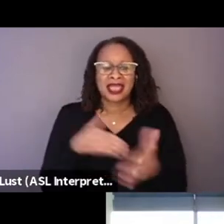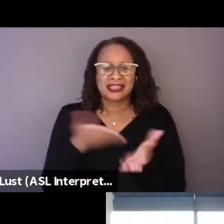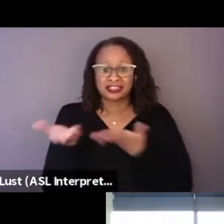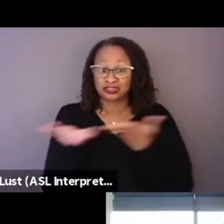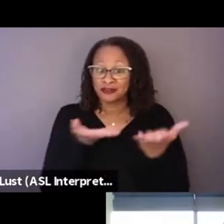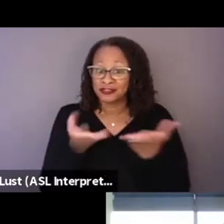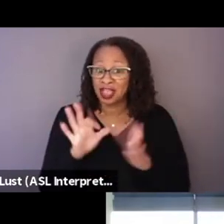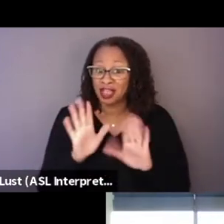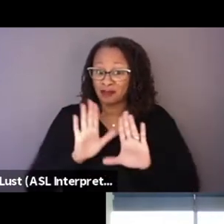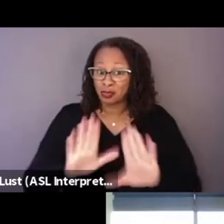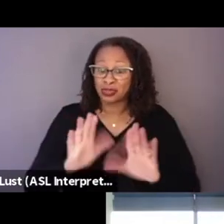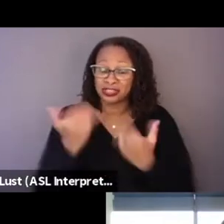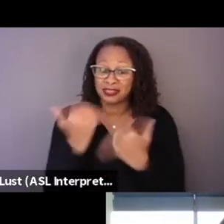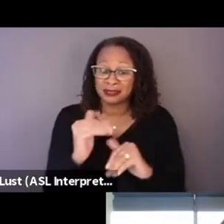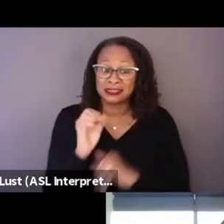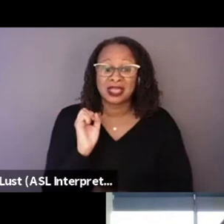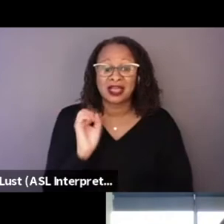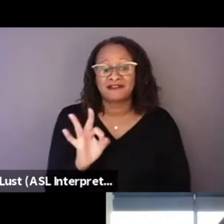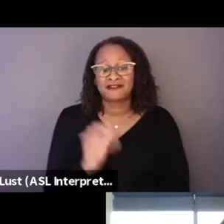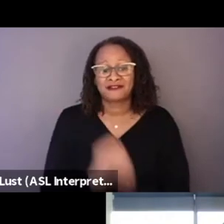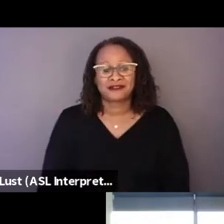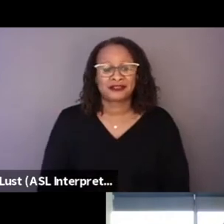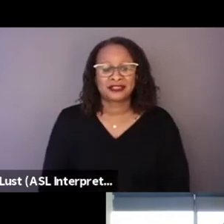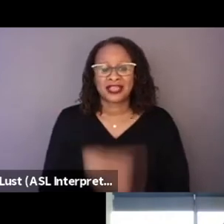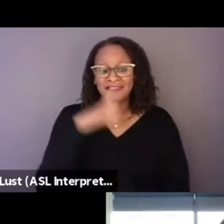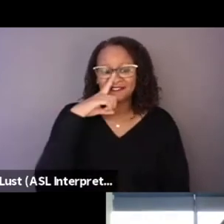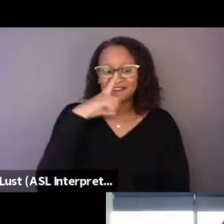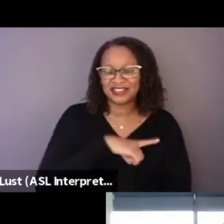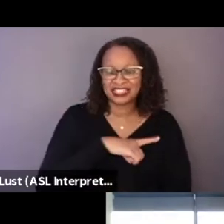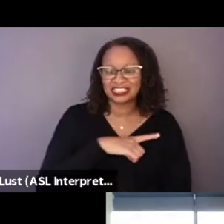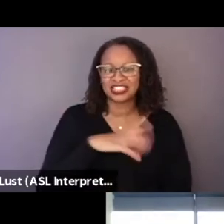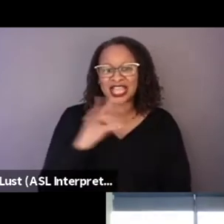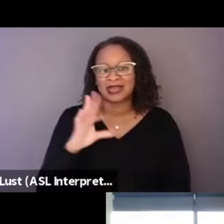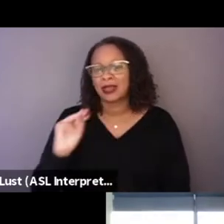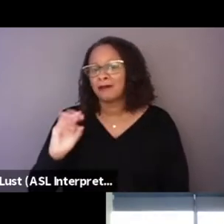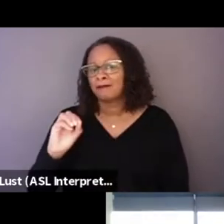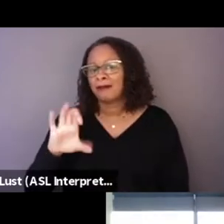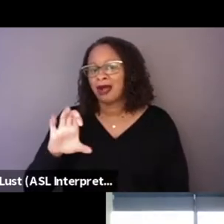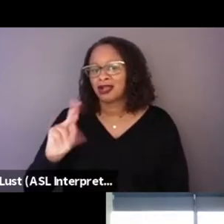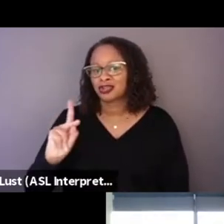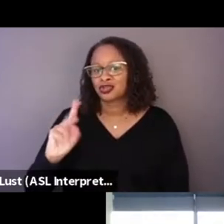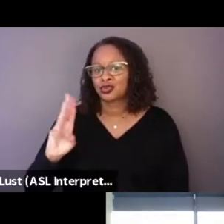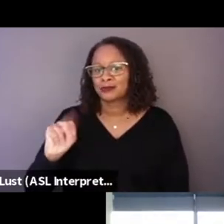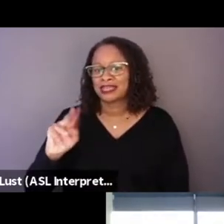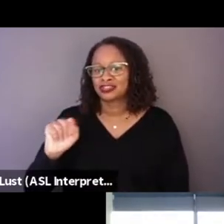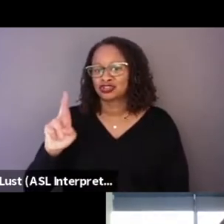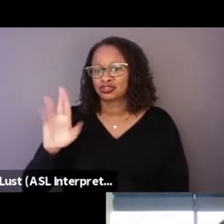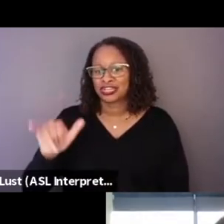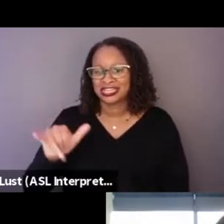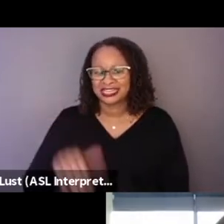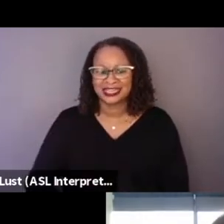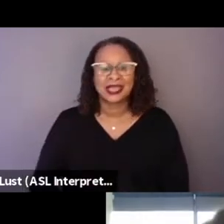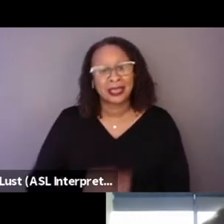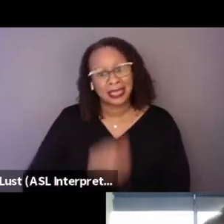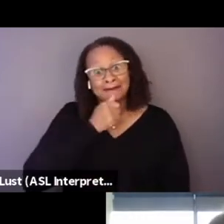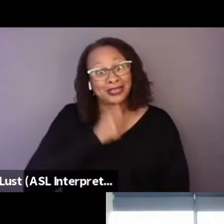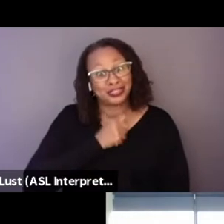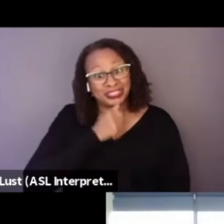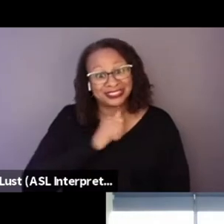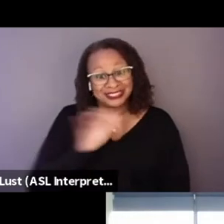of, you know, fiction and documentary Patience, limits of patience. And patience, and pushing the limits of patience.